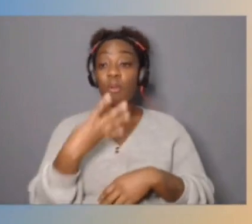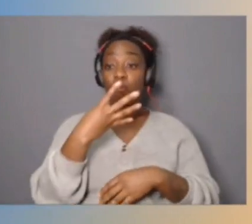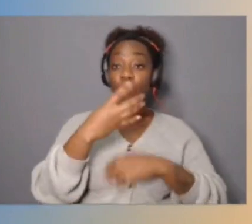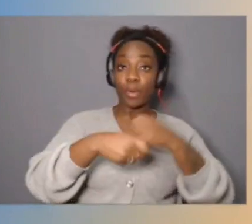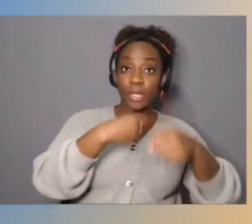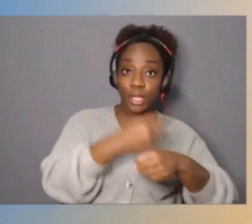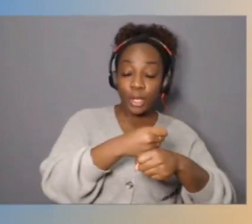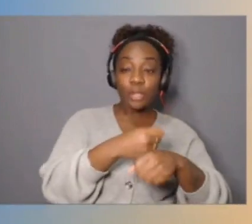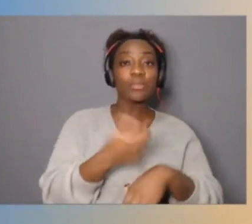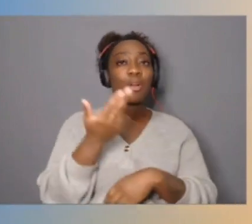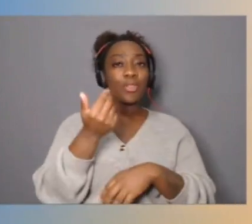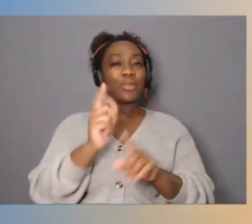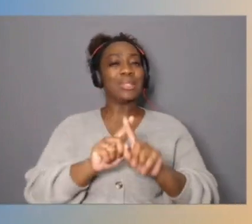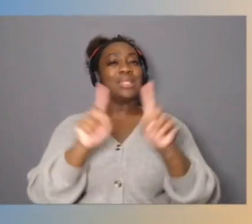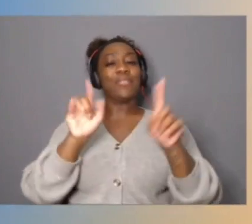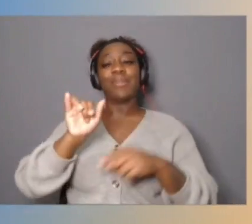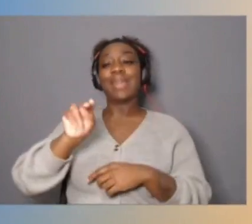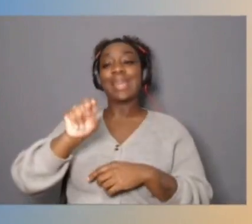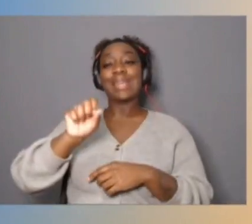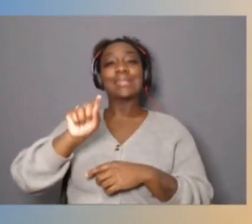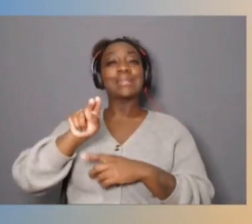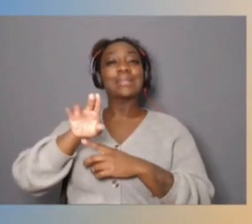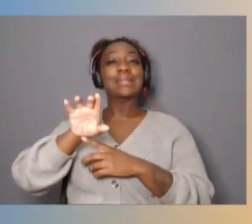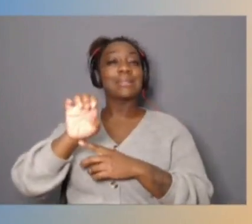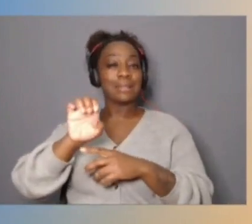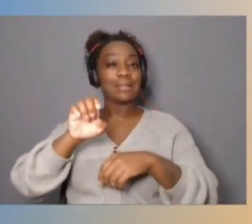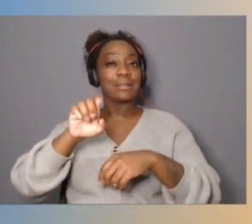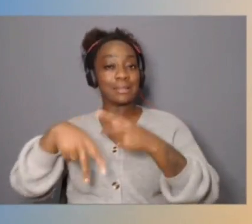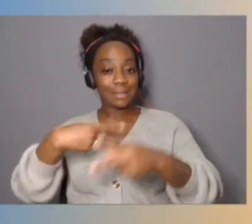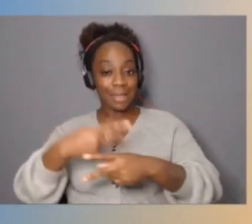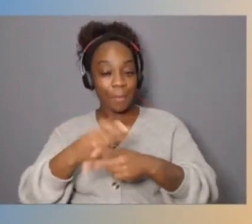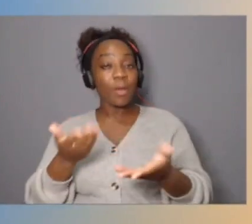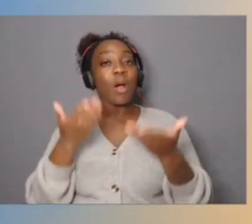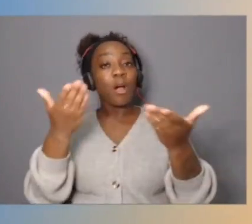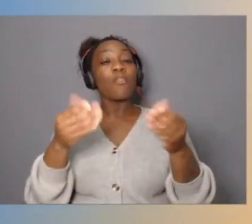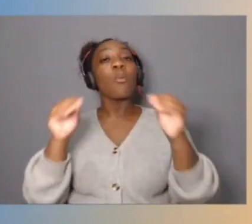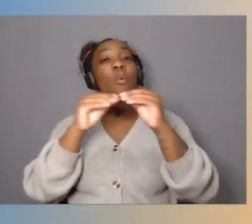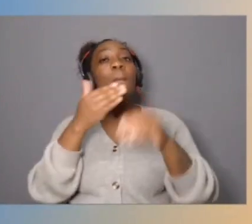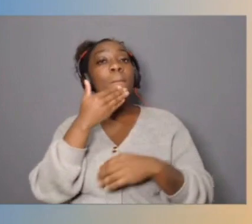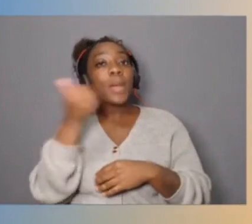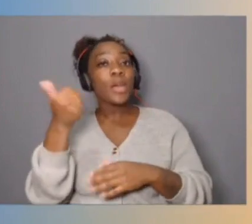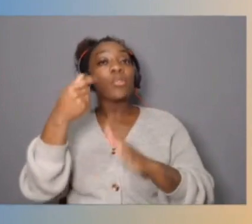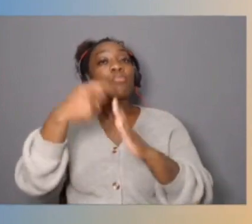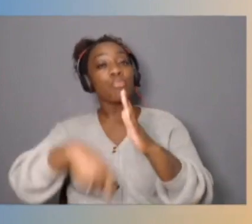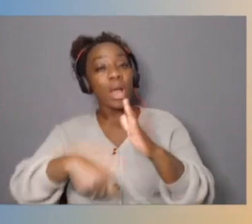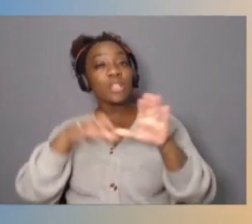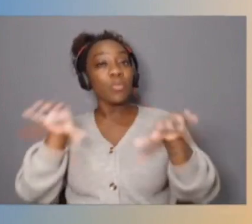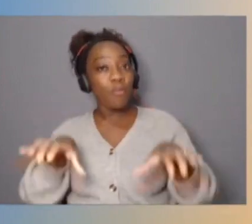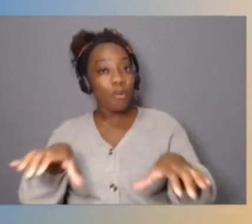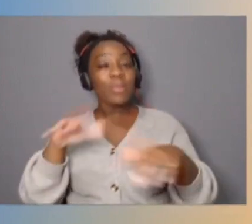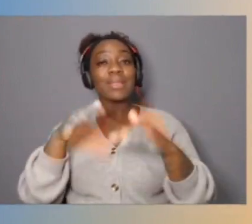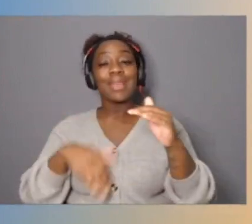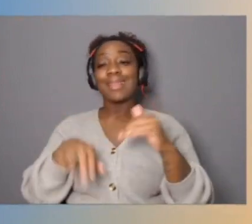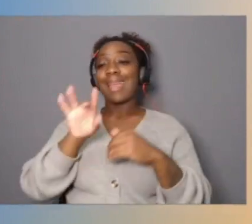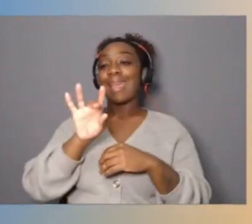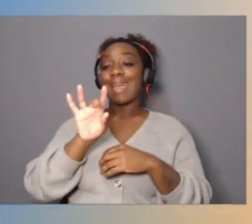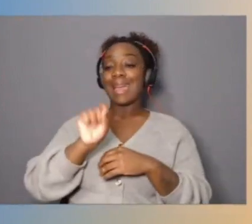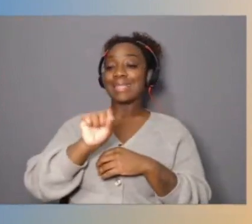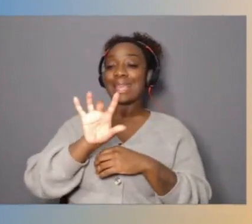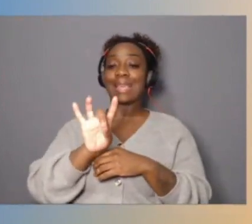that are now offering you better price performance than the comparable X86 instance types. We're hearing great news from our customers